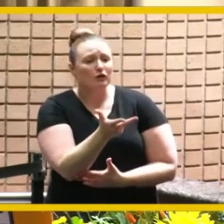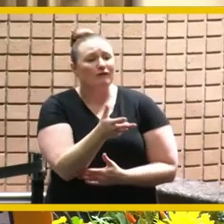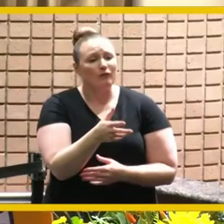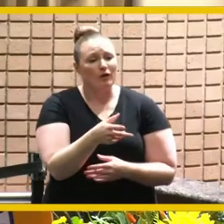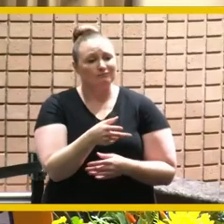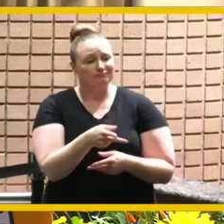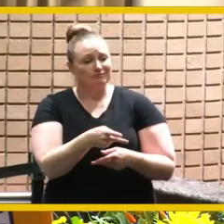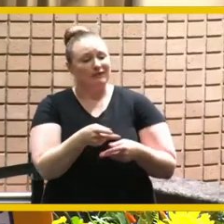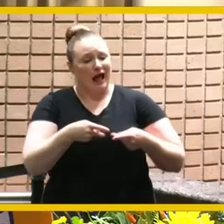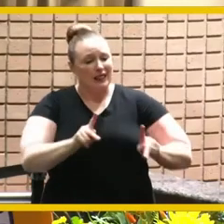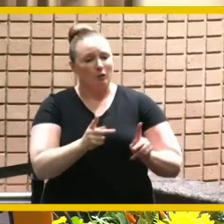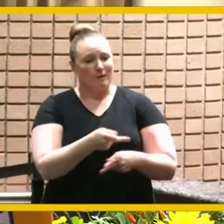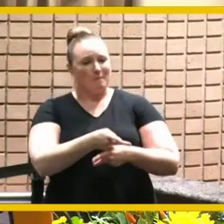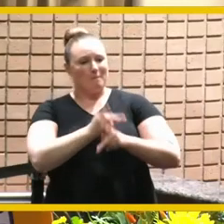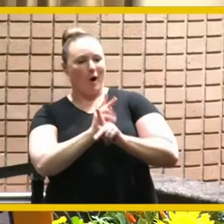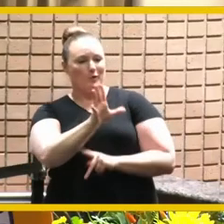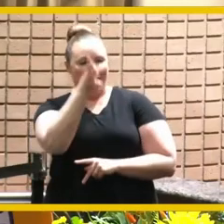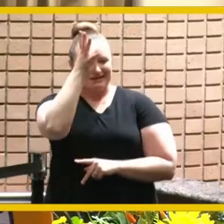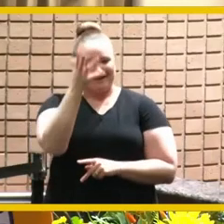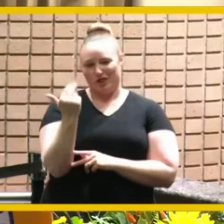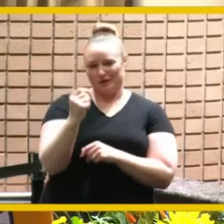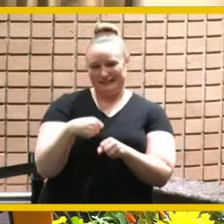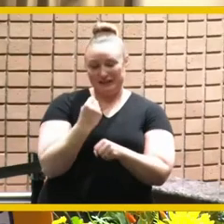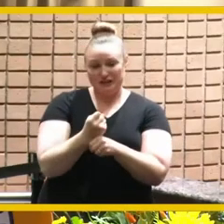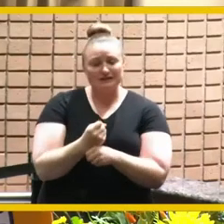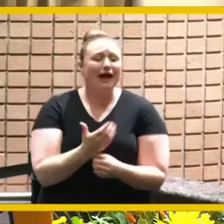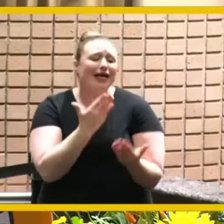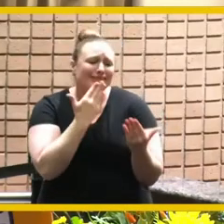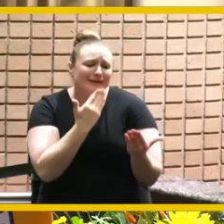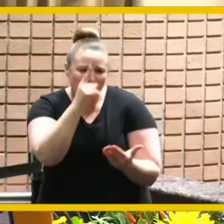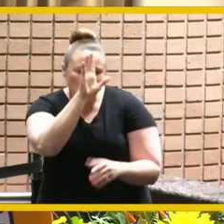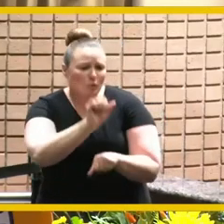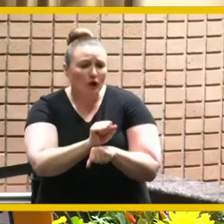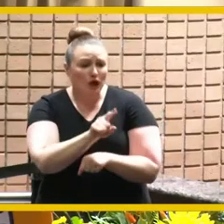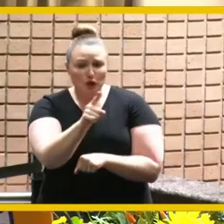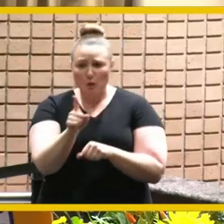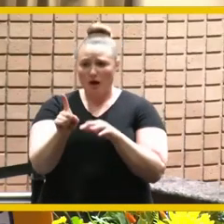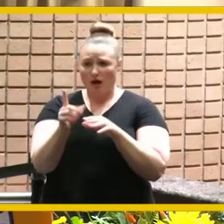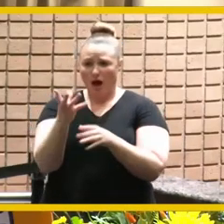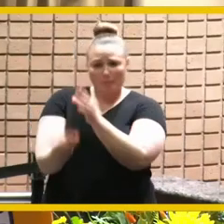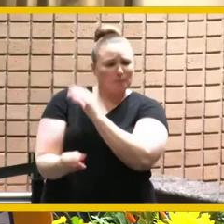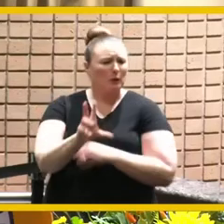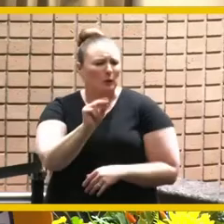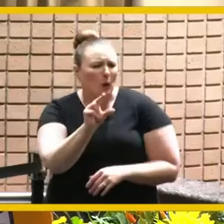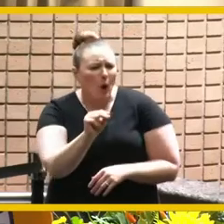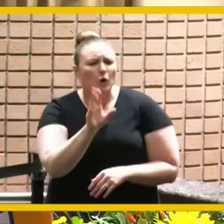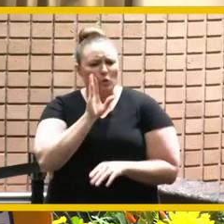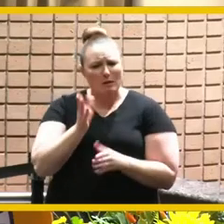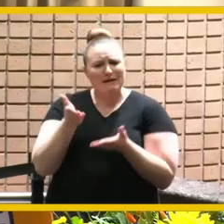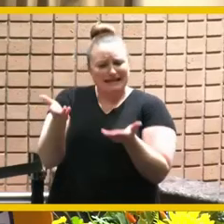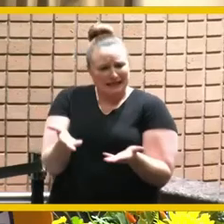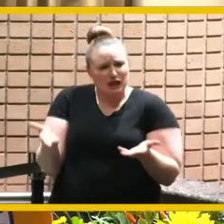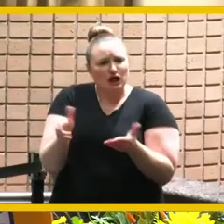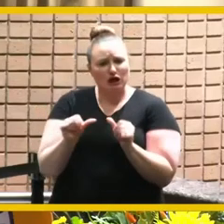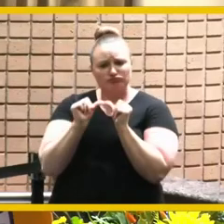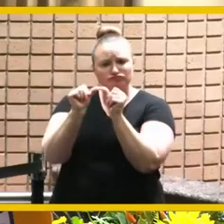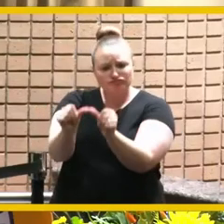and ruthie thanks to you for for what you did you're not going anywhere you know the lord being willing i'll be around a while and you're going to be here and we have each